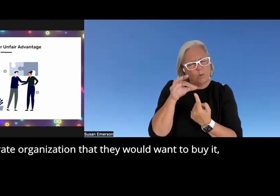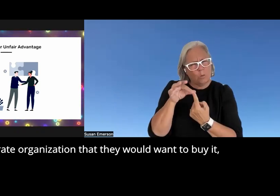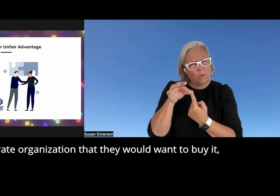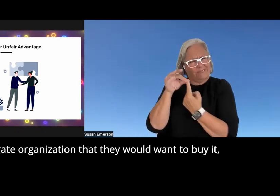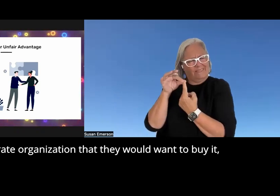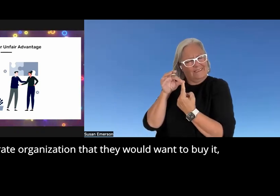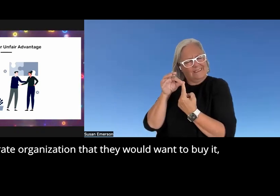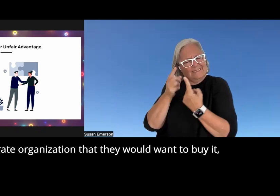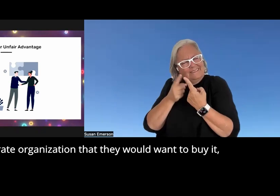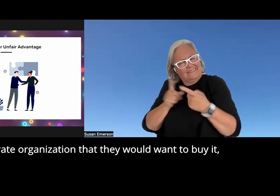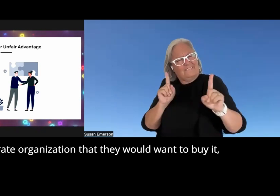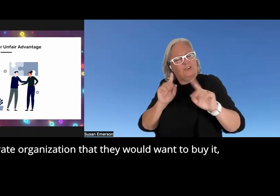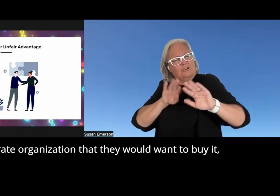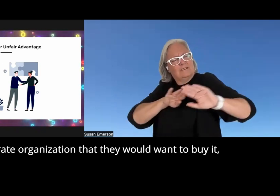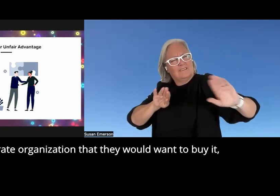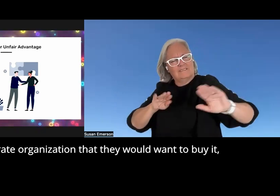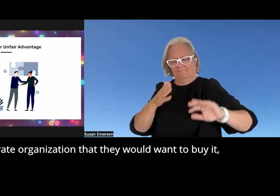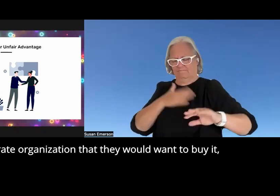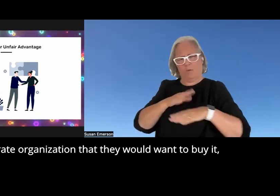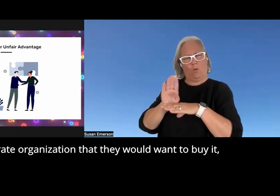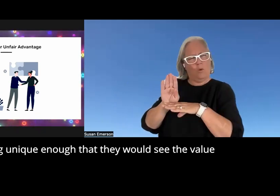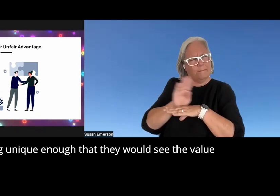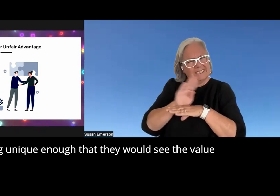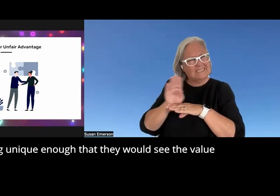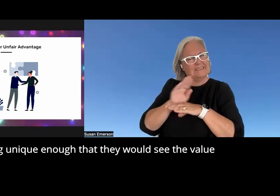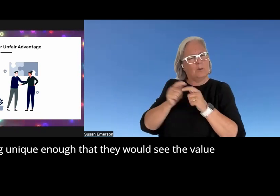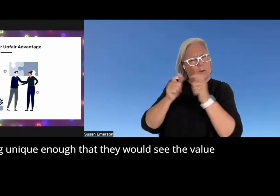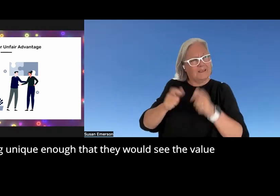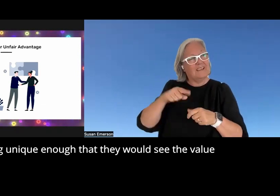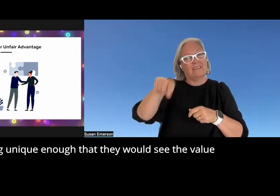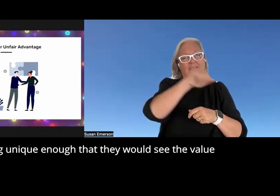a corporate uh organization that they would want to buy it something unique enough that they would